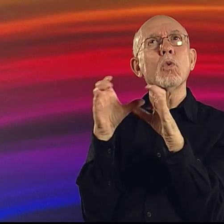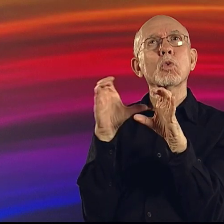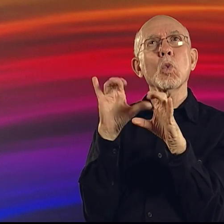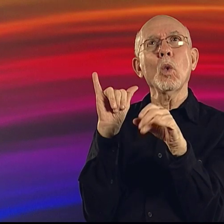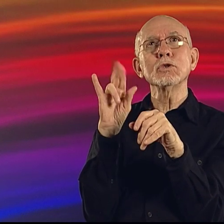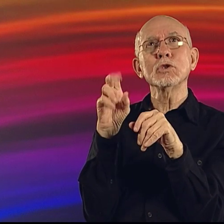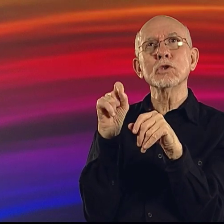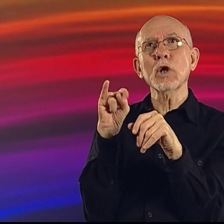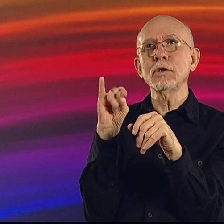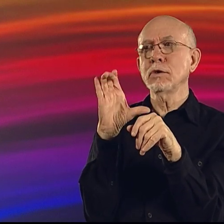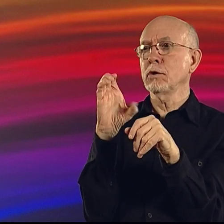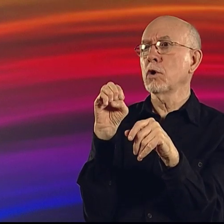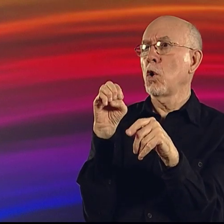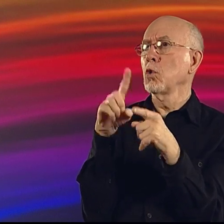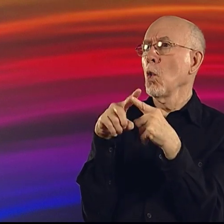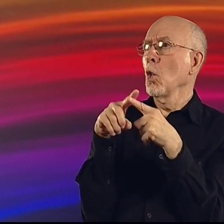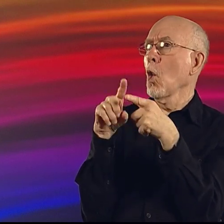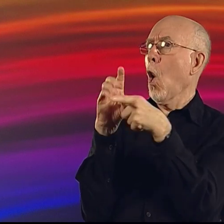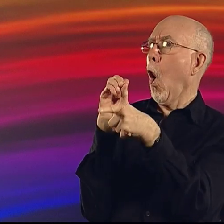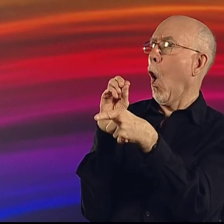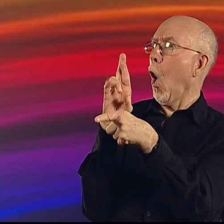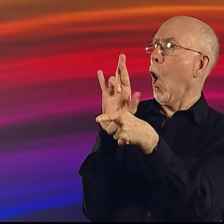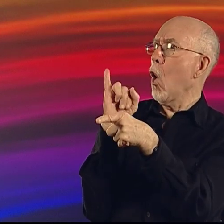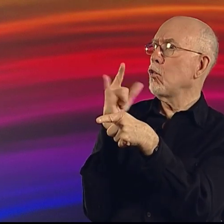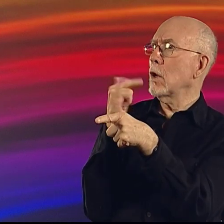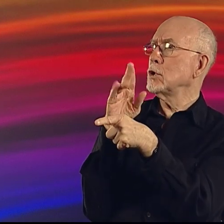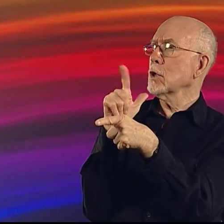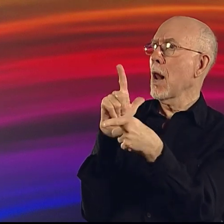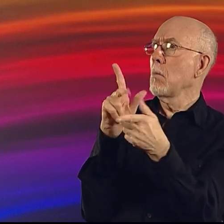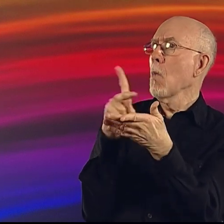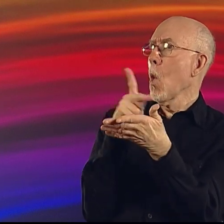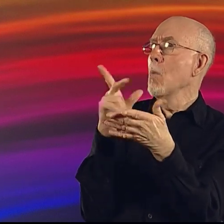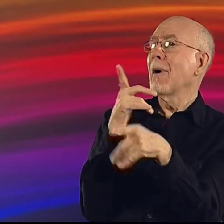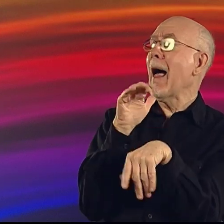But, how do you do justice to the original poem,